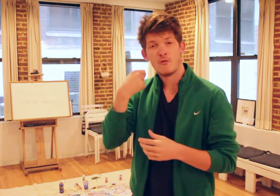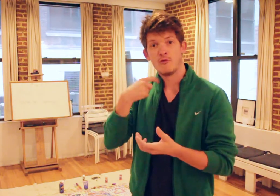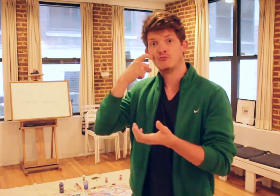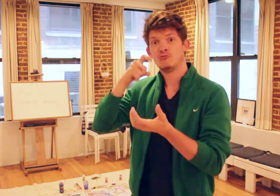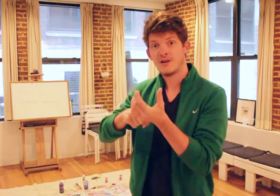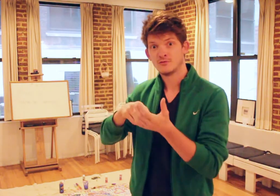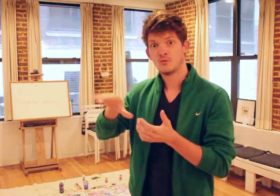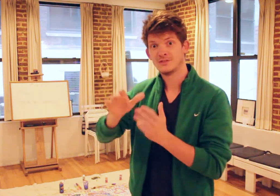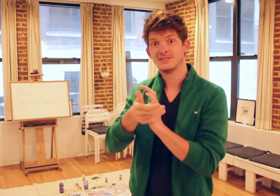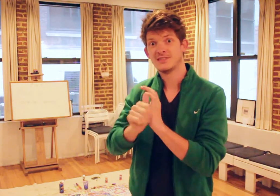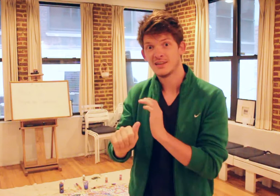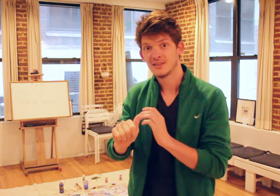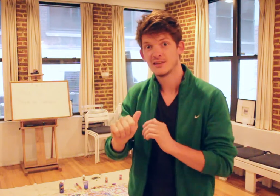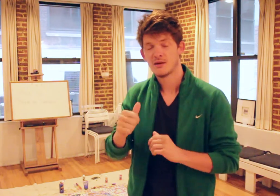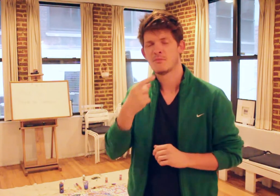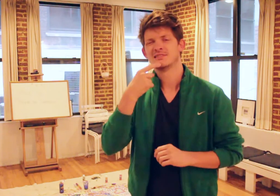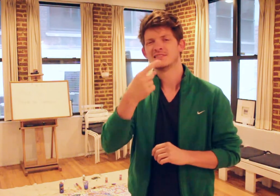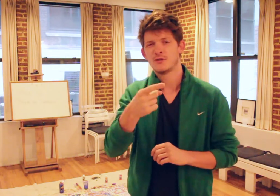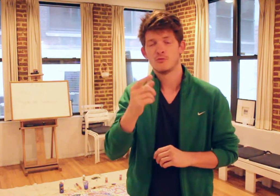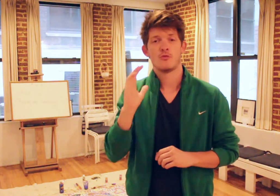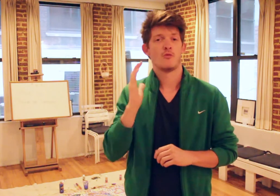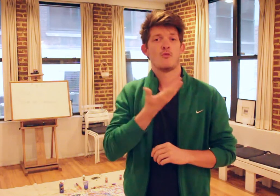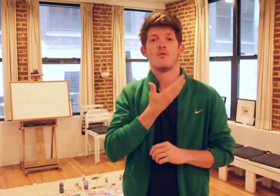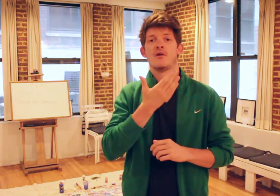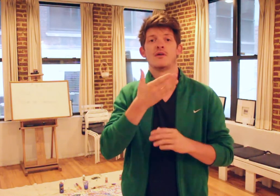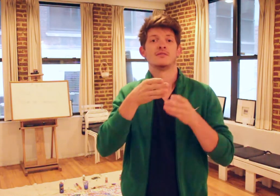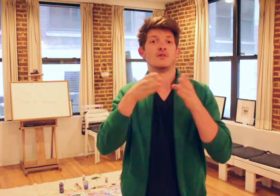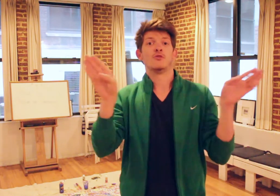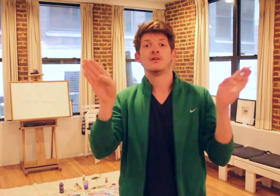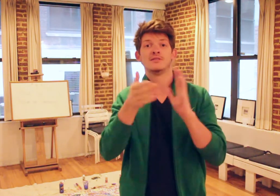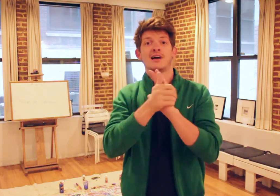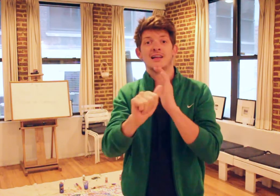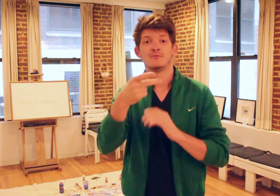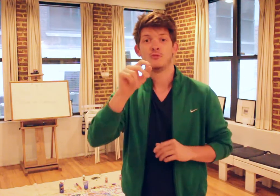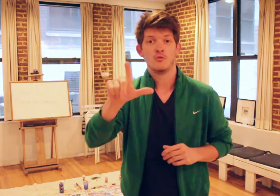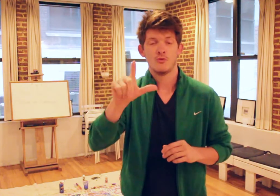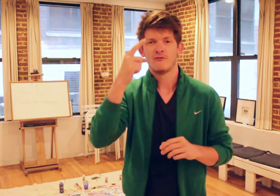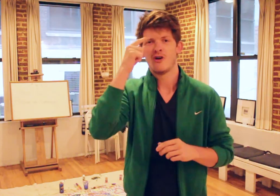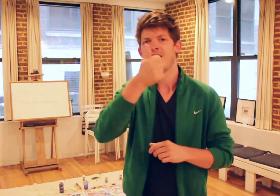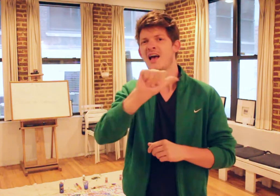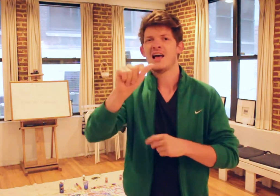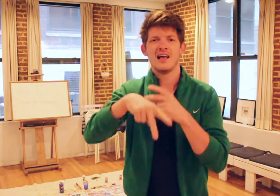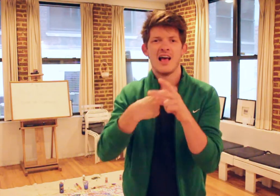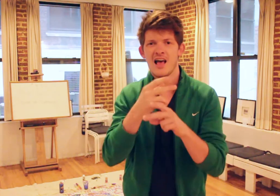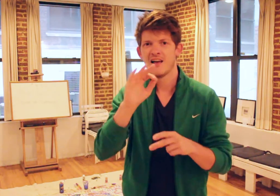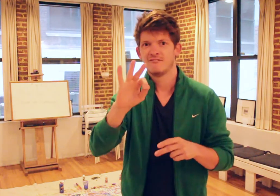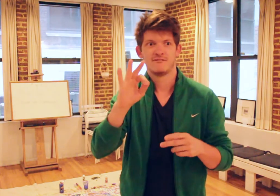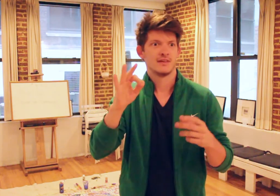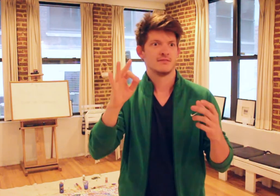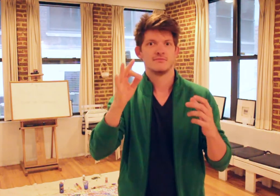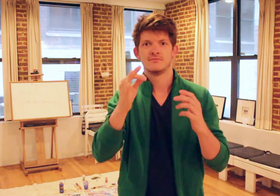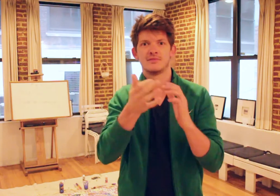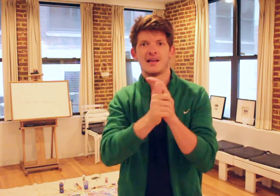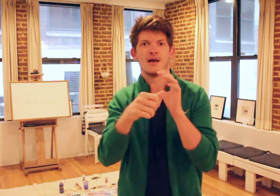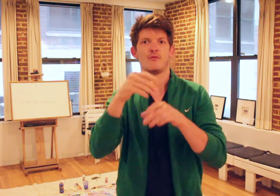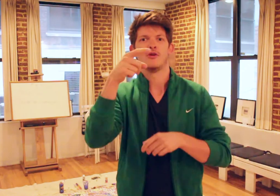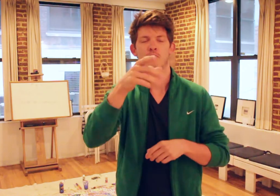So if we recognize their talent, I tell you, our overall talent pool for any kind of talent will be even more